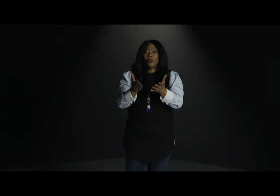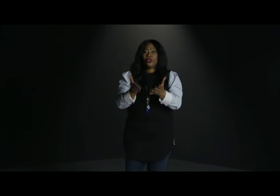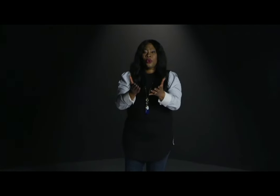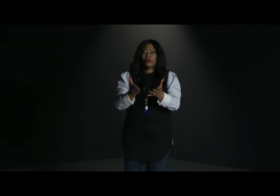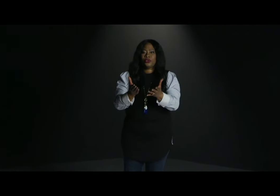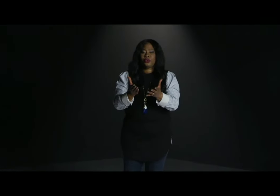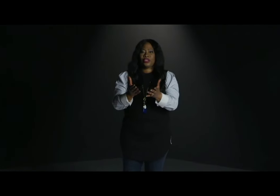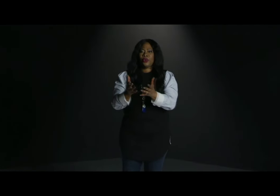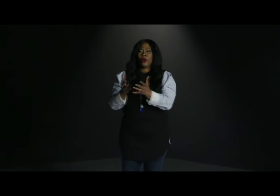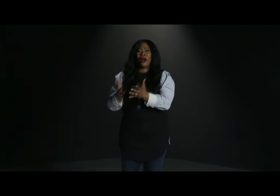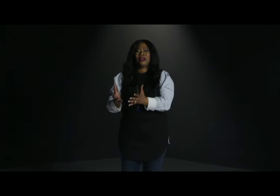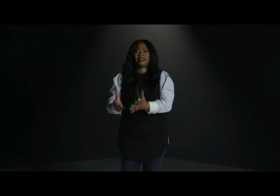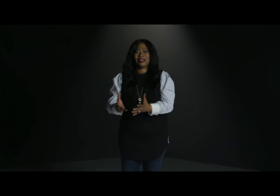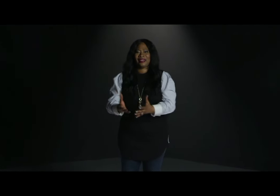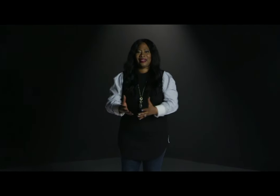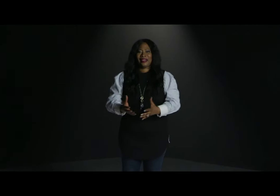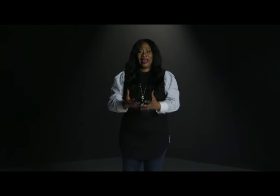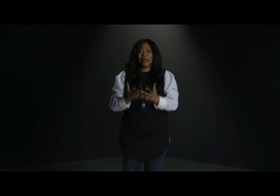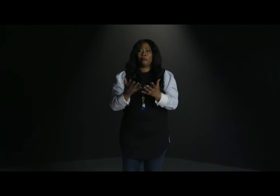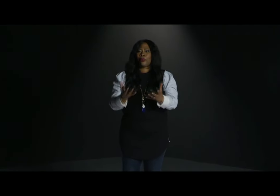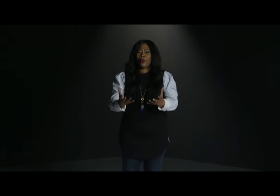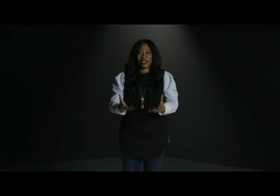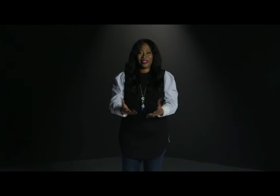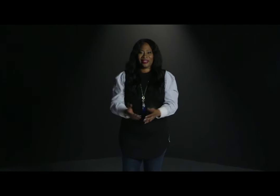Who told you that you were ugly and broken?